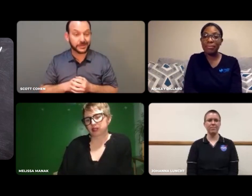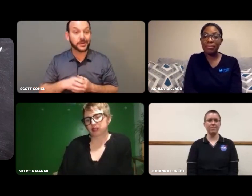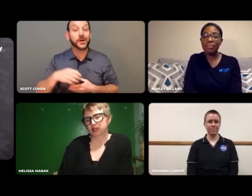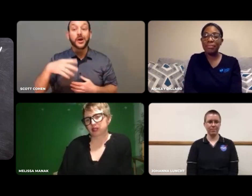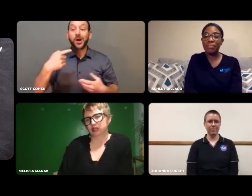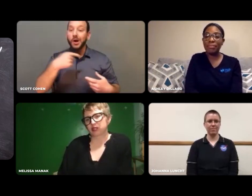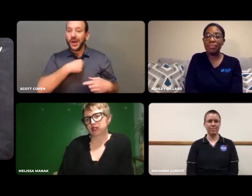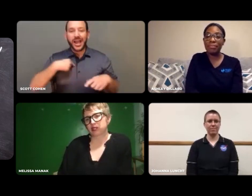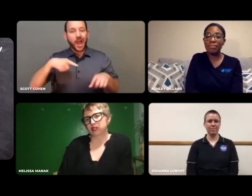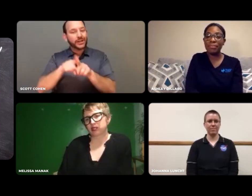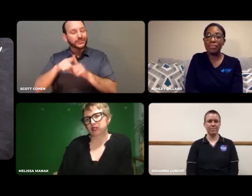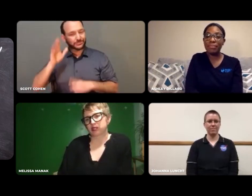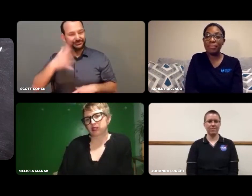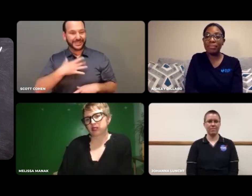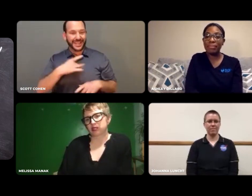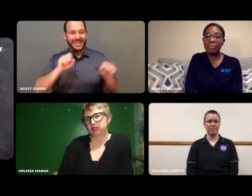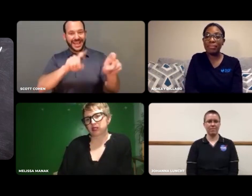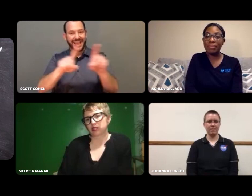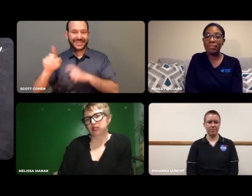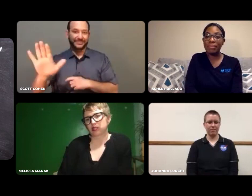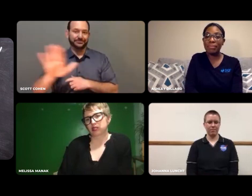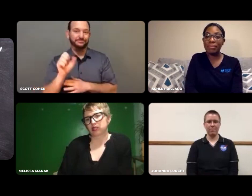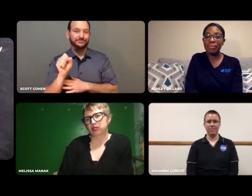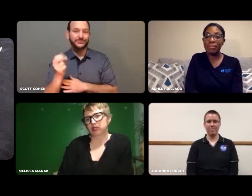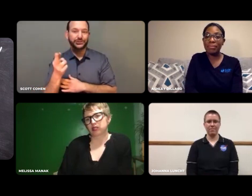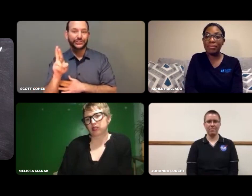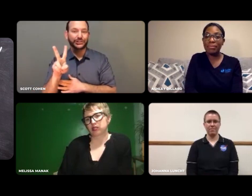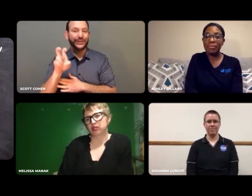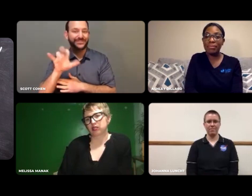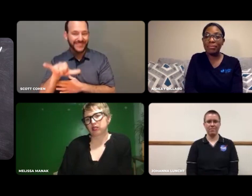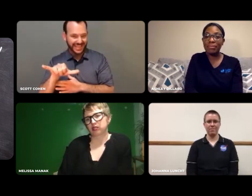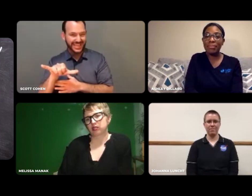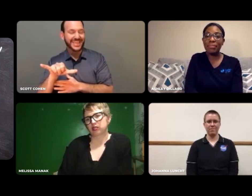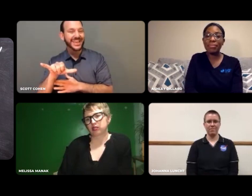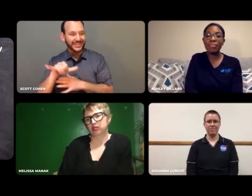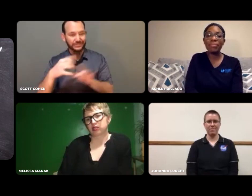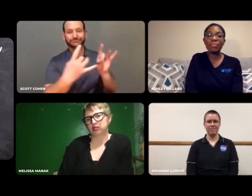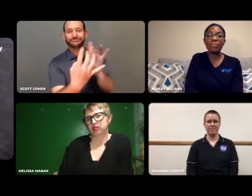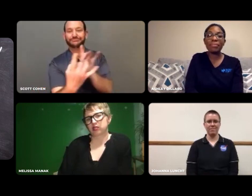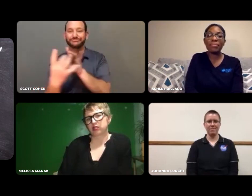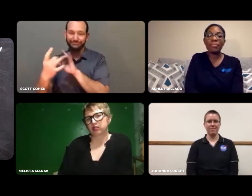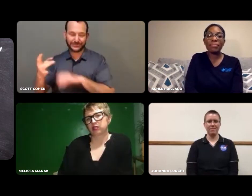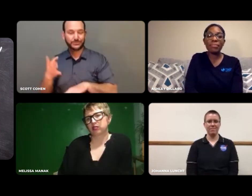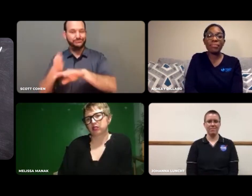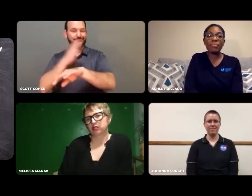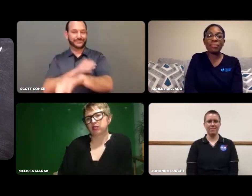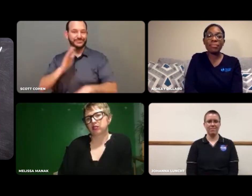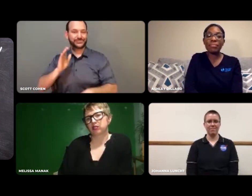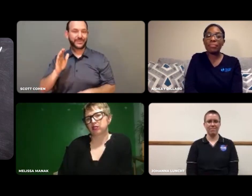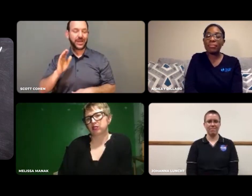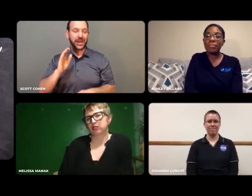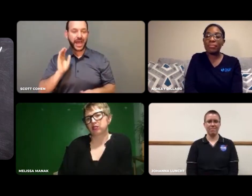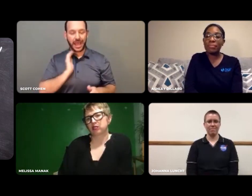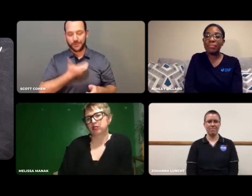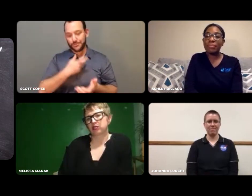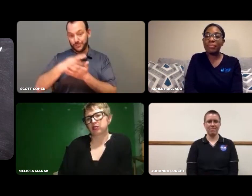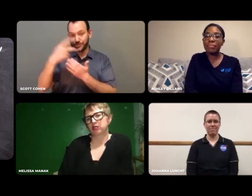I'd also like to ask you to respond to our survey.